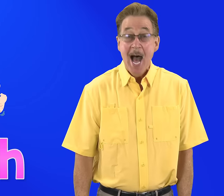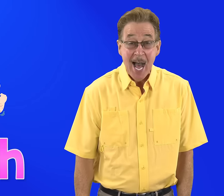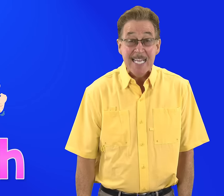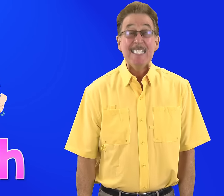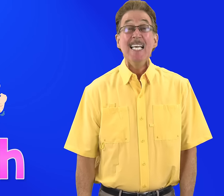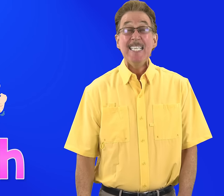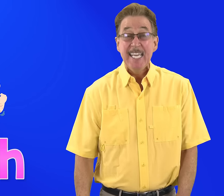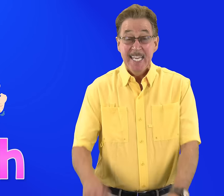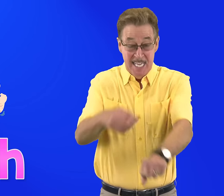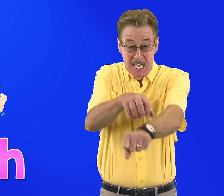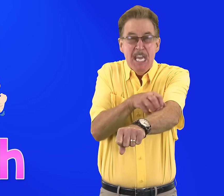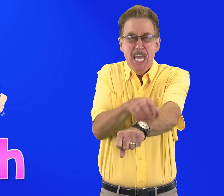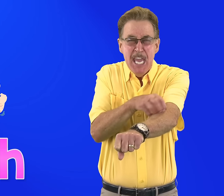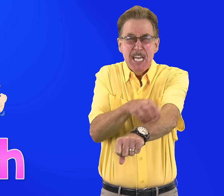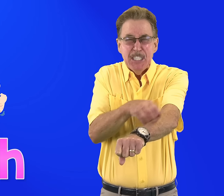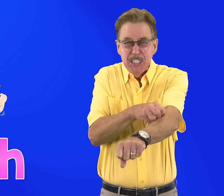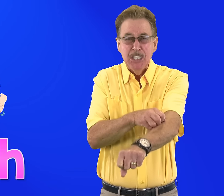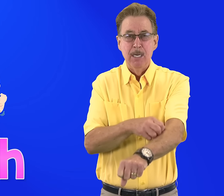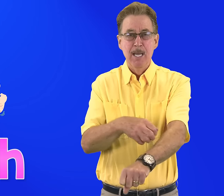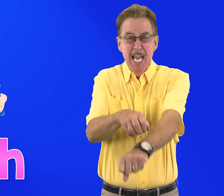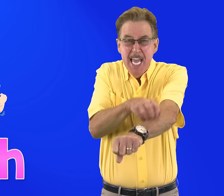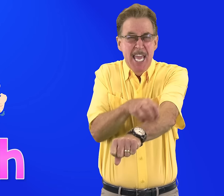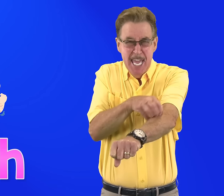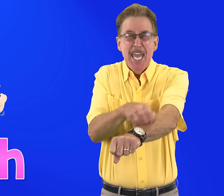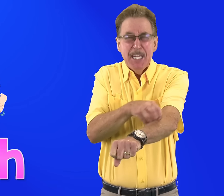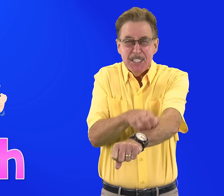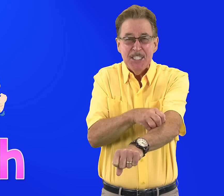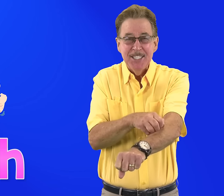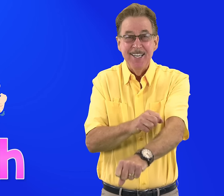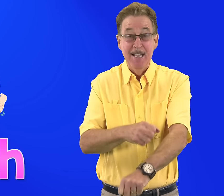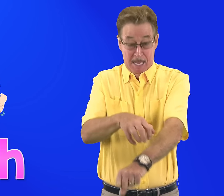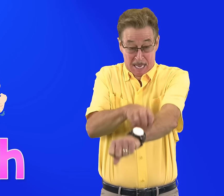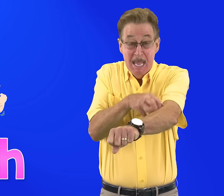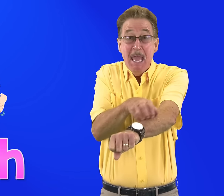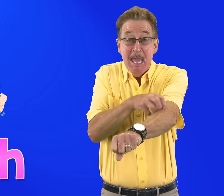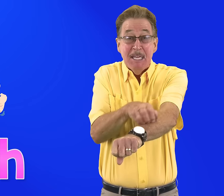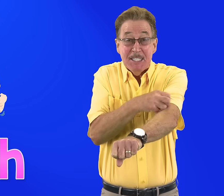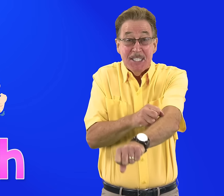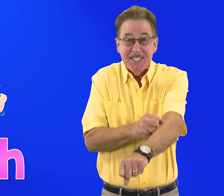I i says /i/ itch, itch, itch